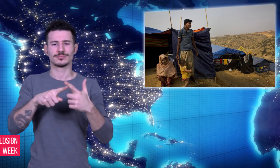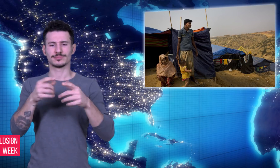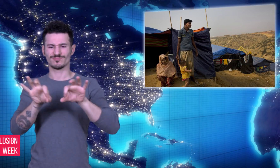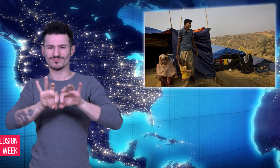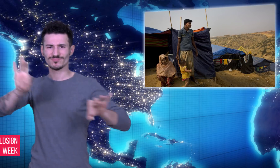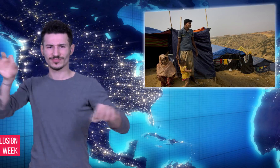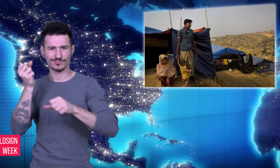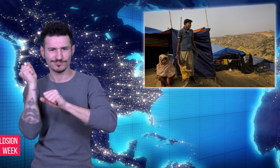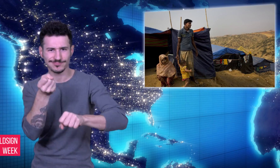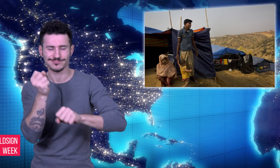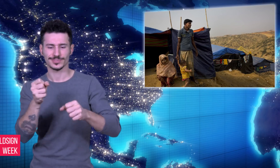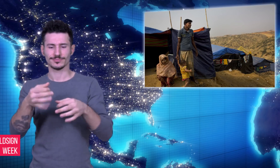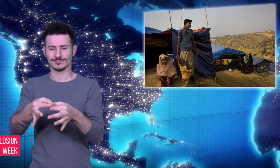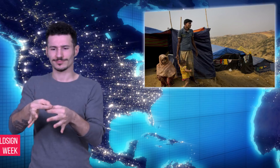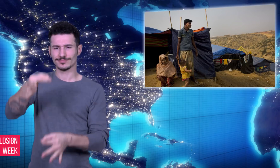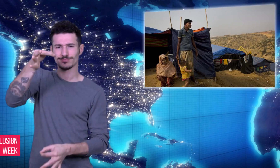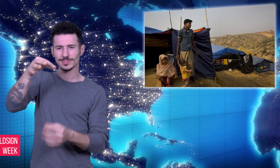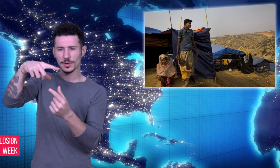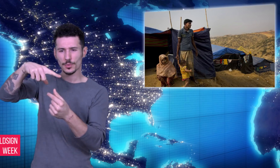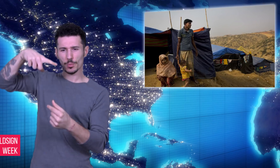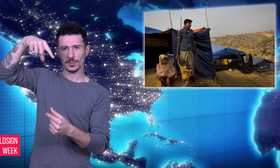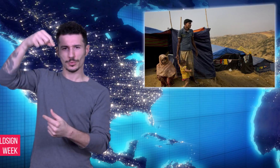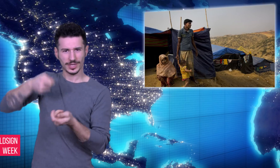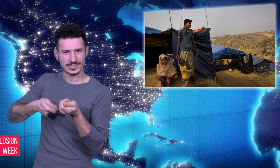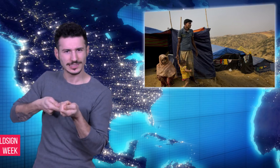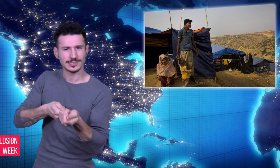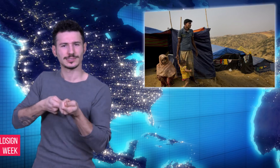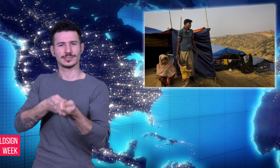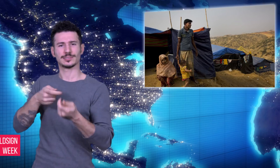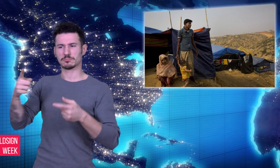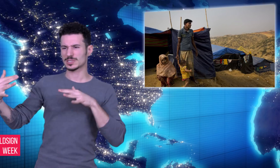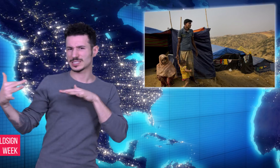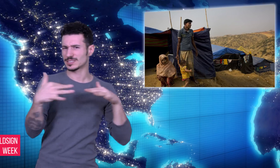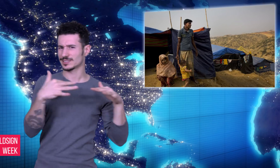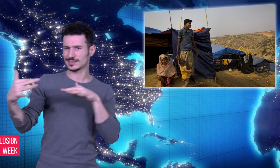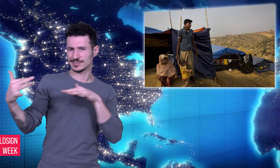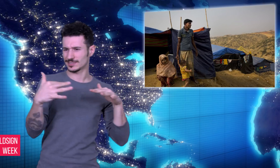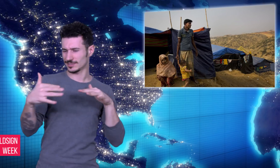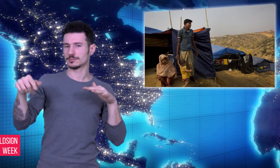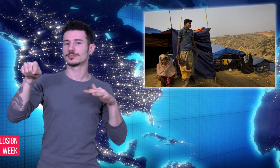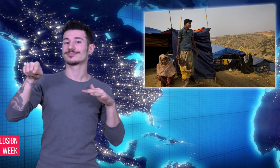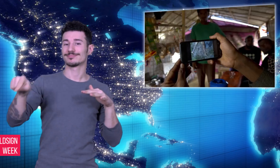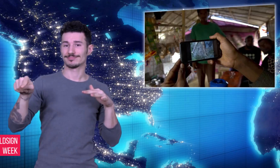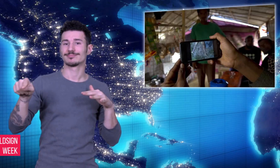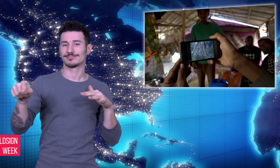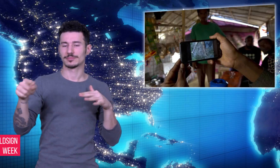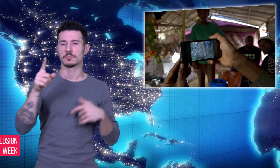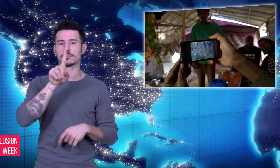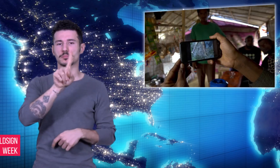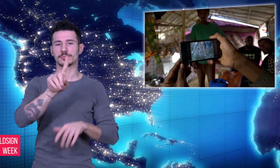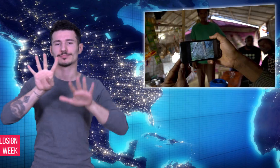security forces in a village with weapons such as knives, sticks, and